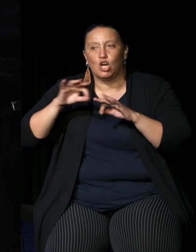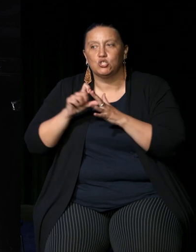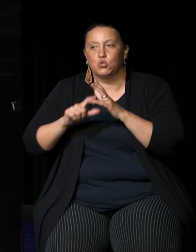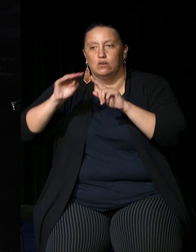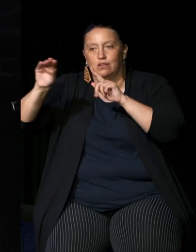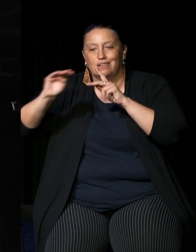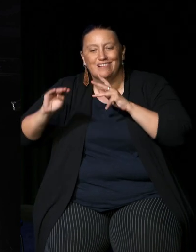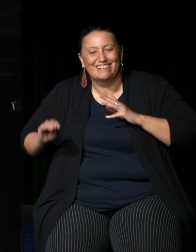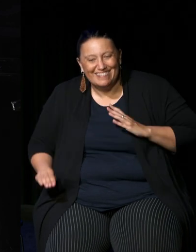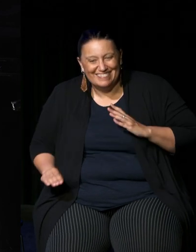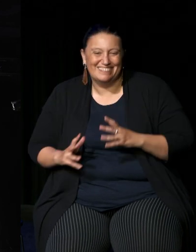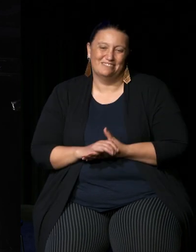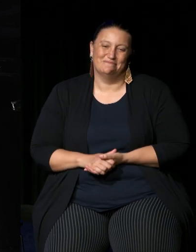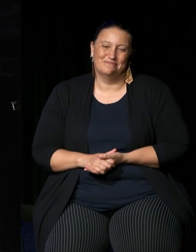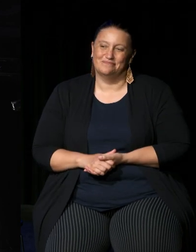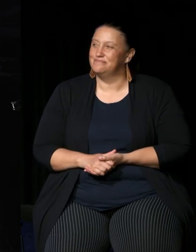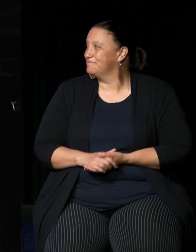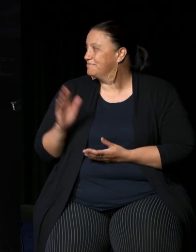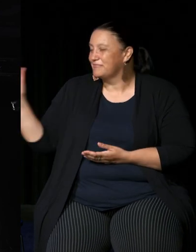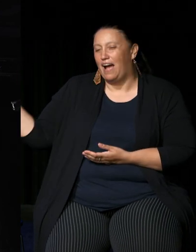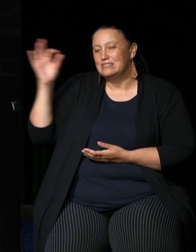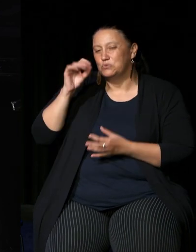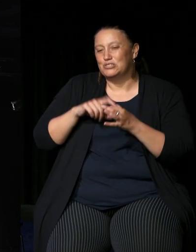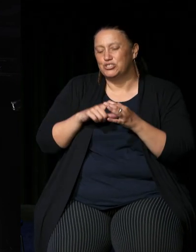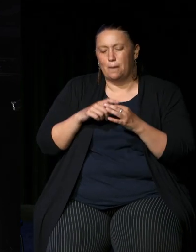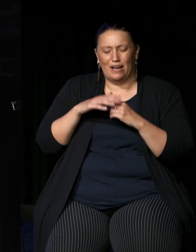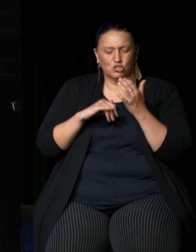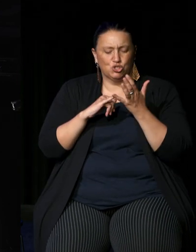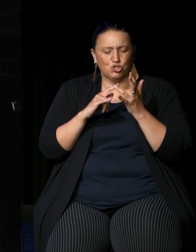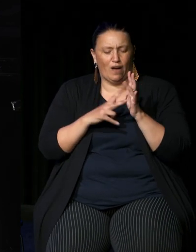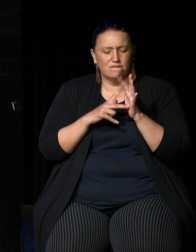um Rachel there's also a bit of confusion around the principle of sovereignty and about the legal